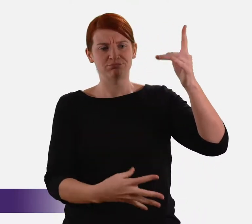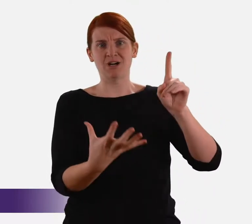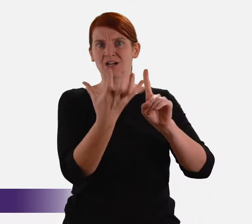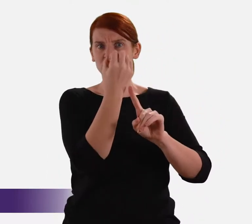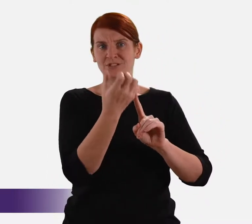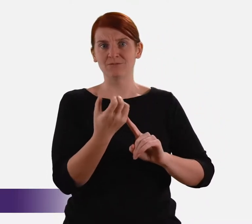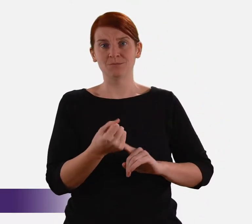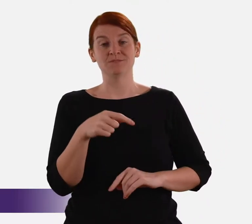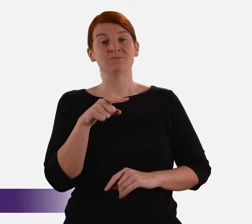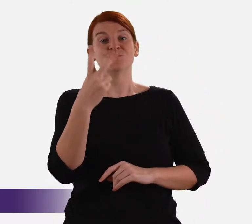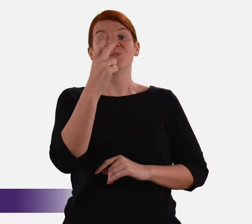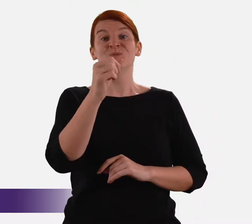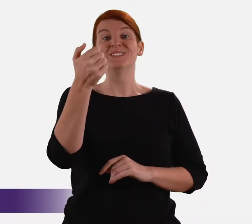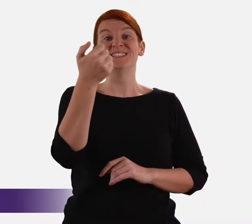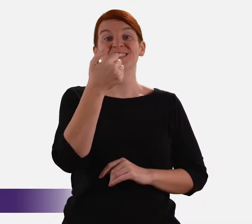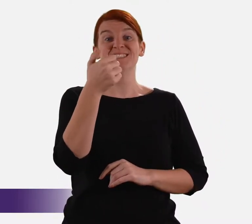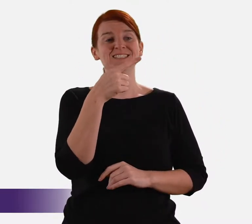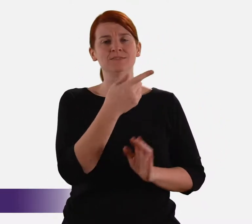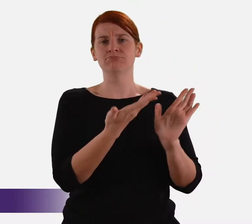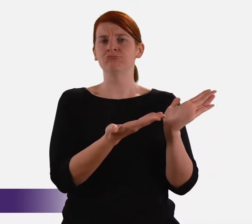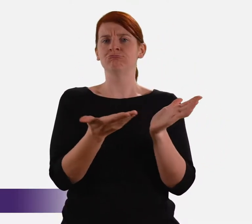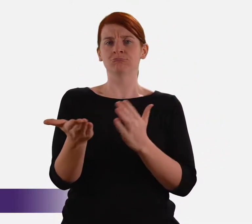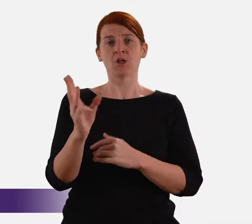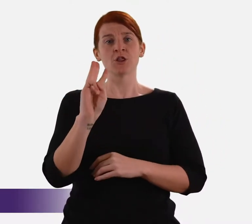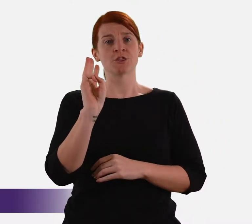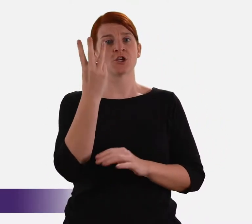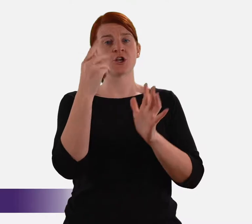Among many other achievements in 2016 she delivered